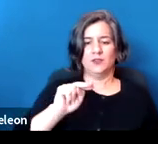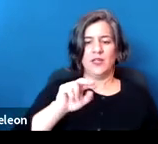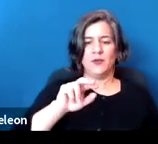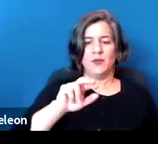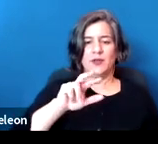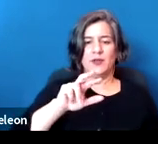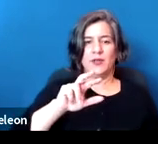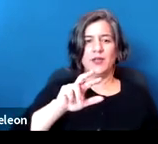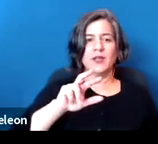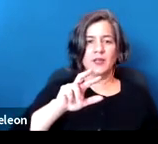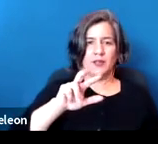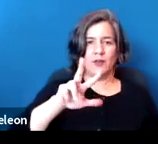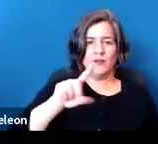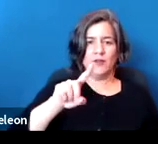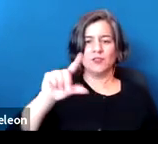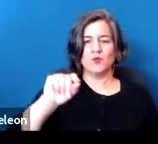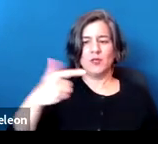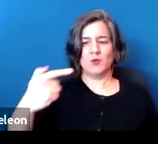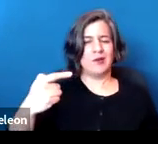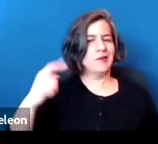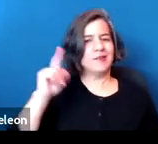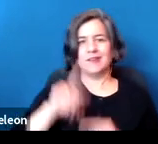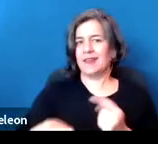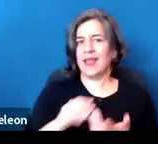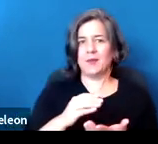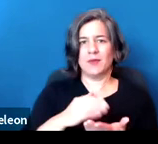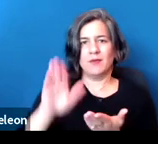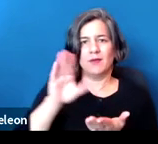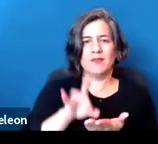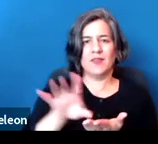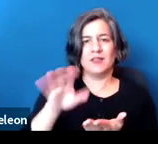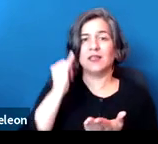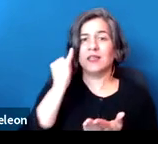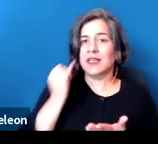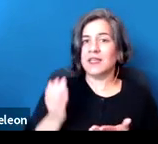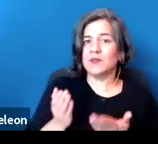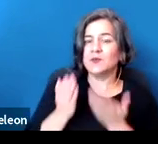of next year, you can't be evicted if you submitted declaration for hardship